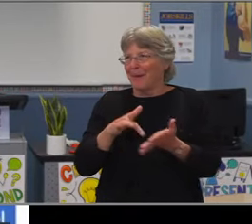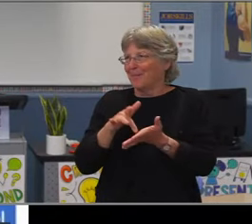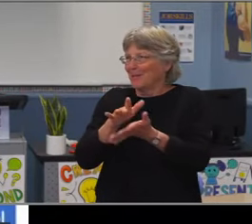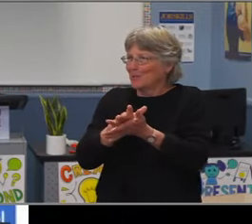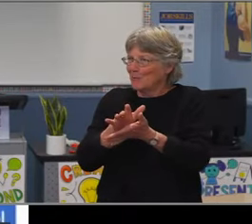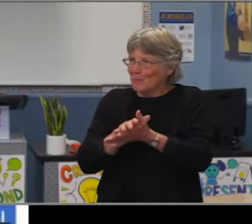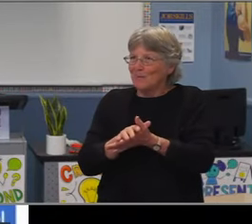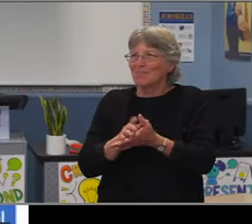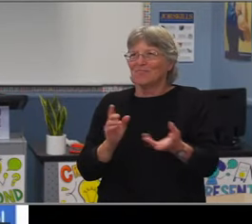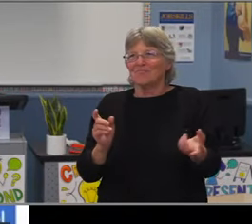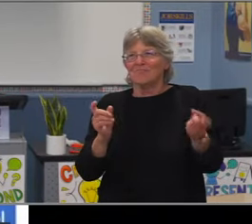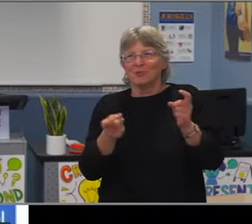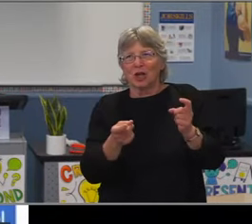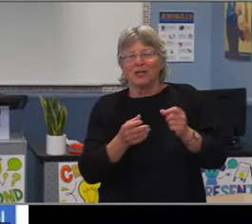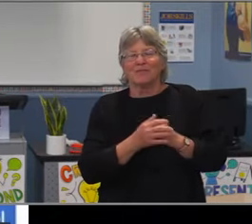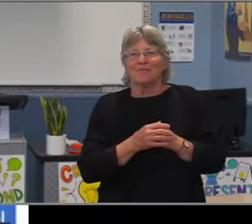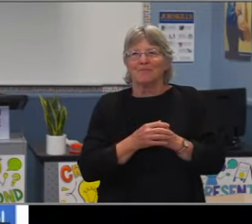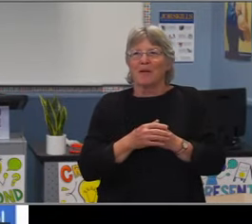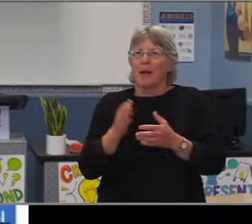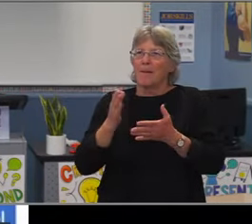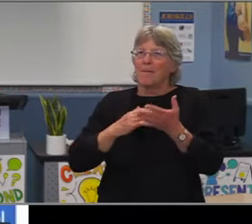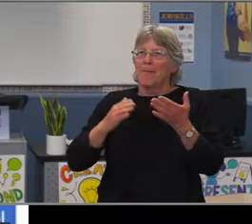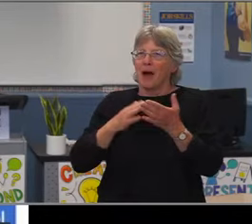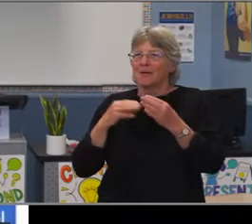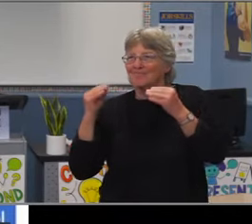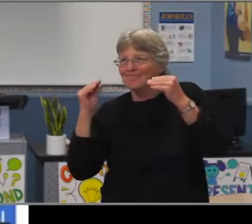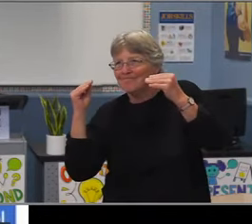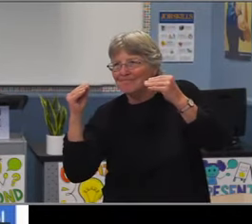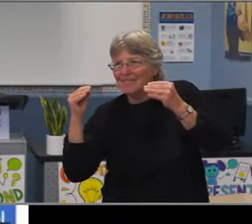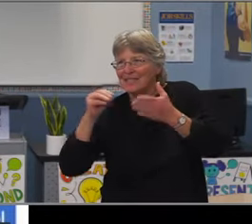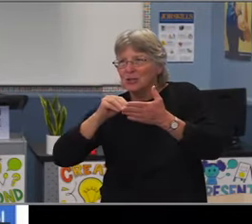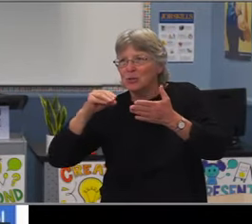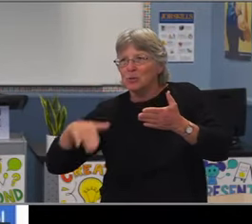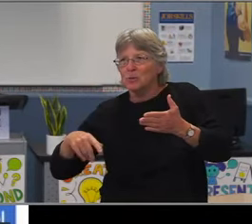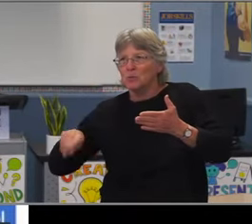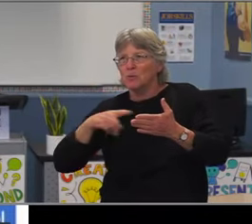of some of those SEL skills. So we know in our SEL data,